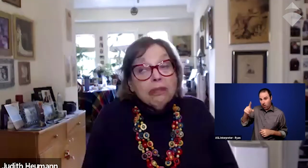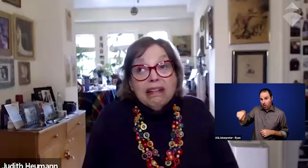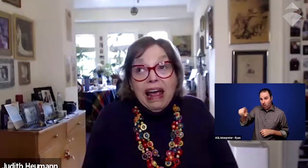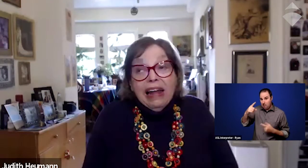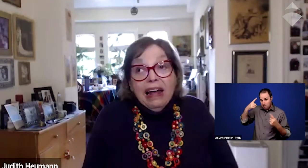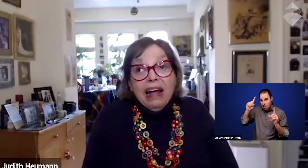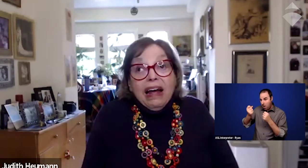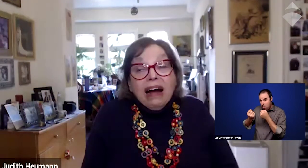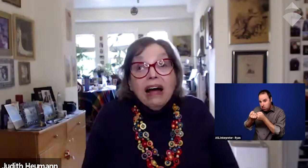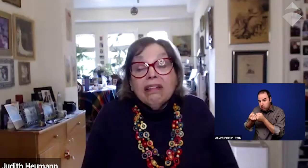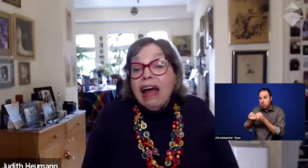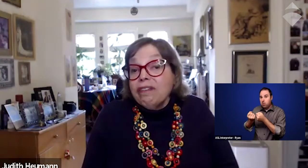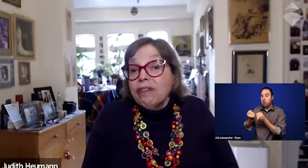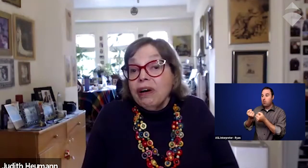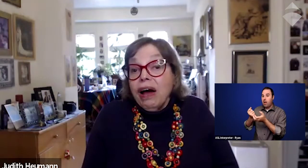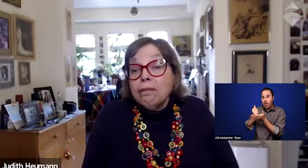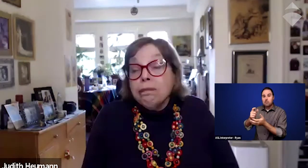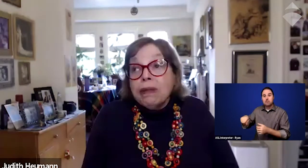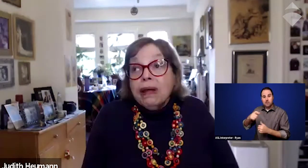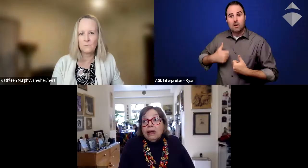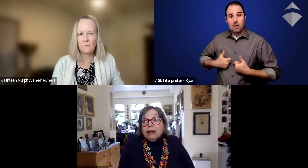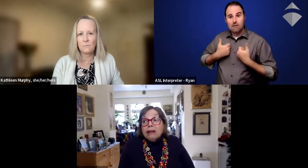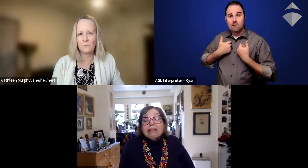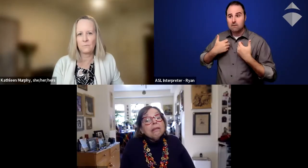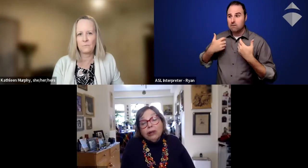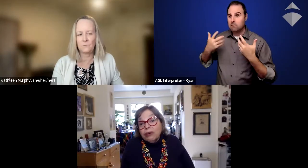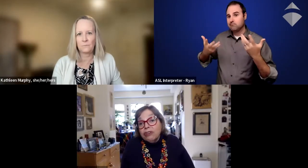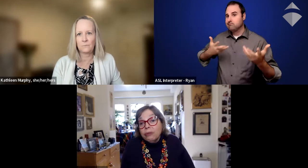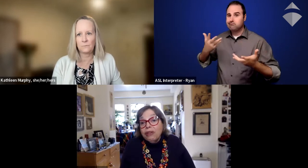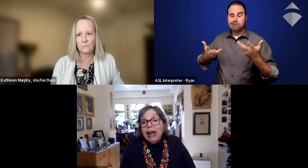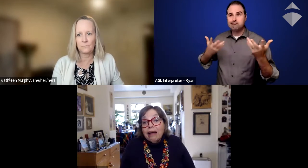to maintain a life similar to the one they had